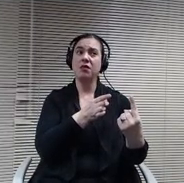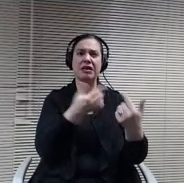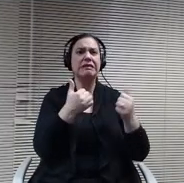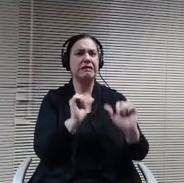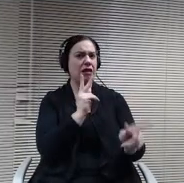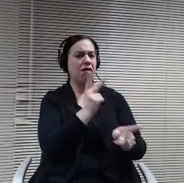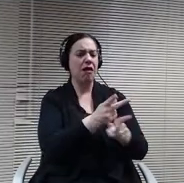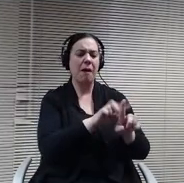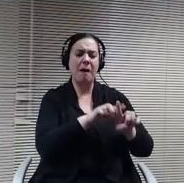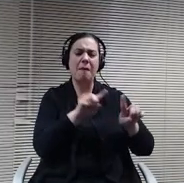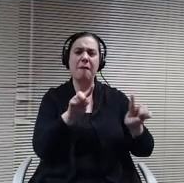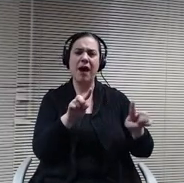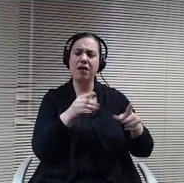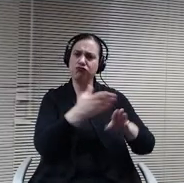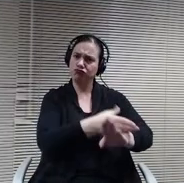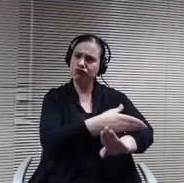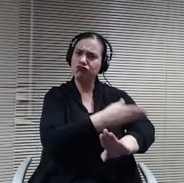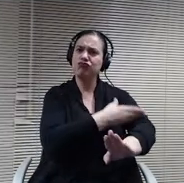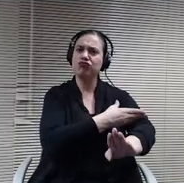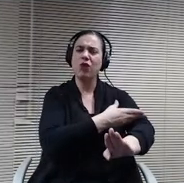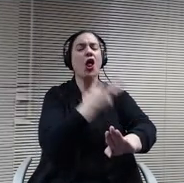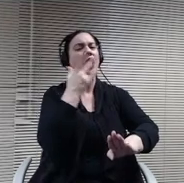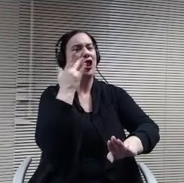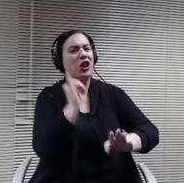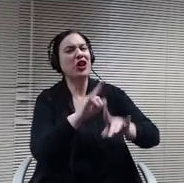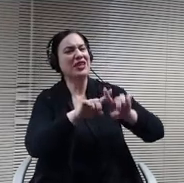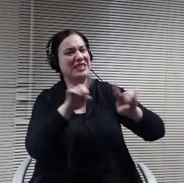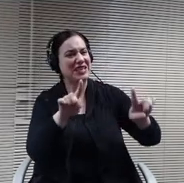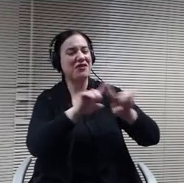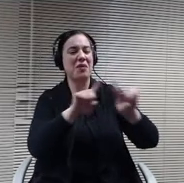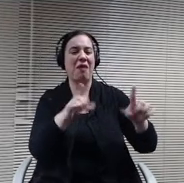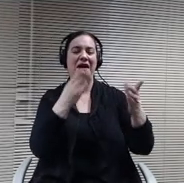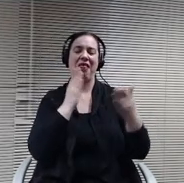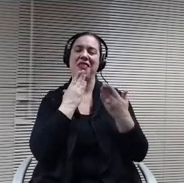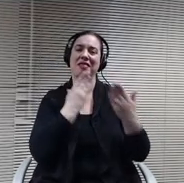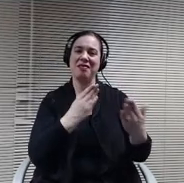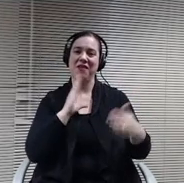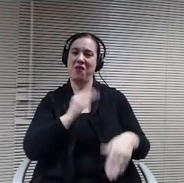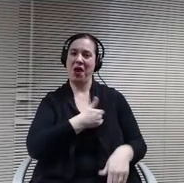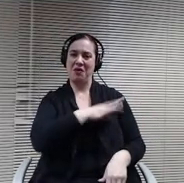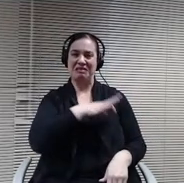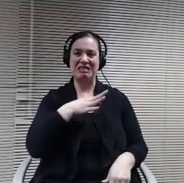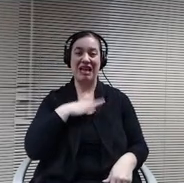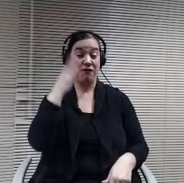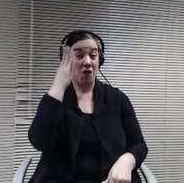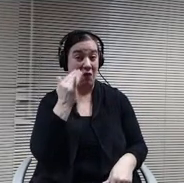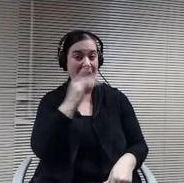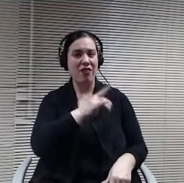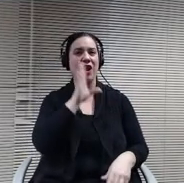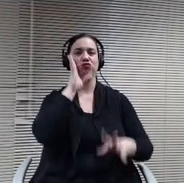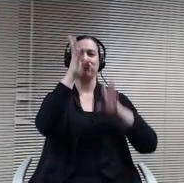progress towards that. Again, big thanks to our staff for being innovative in and what they do and then seeing the